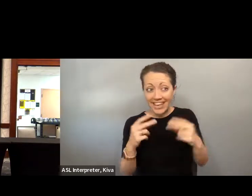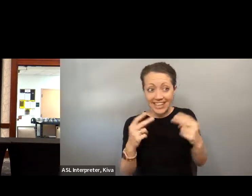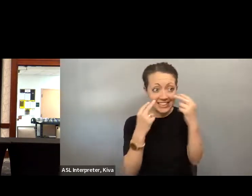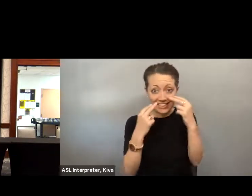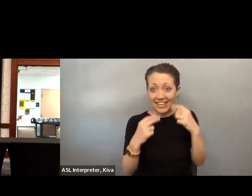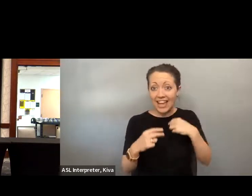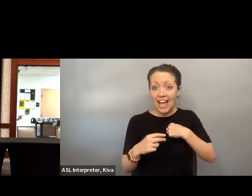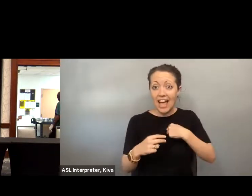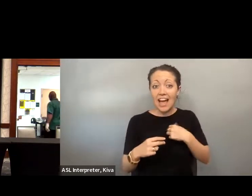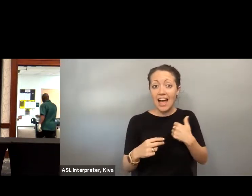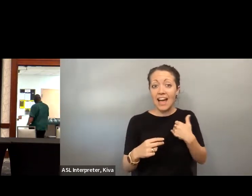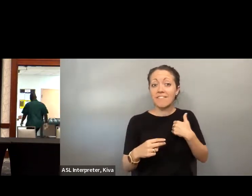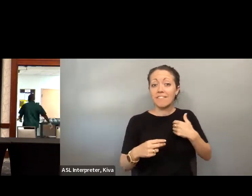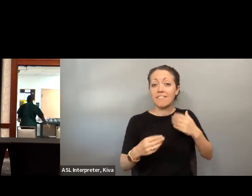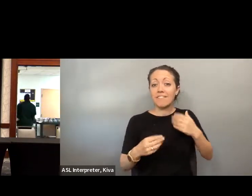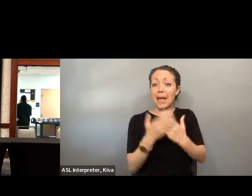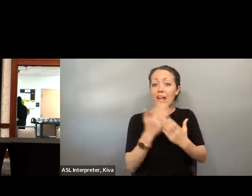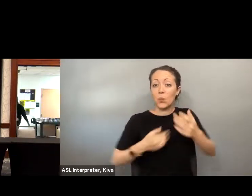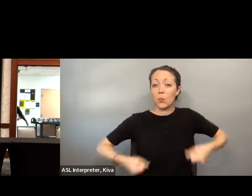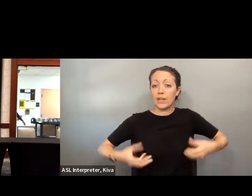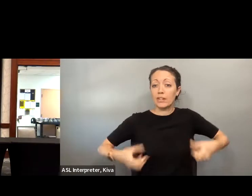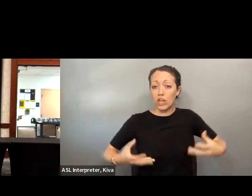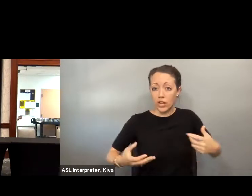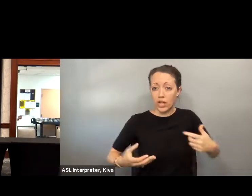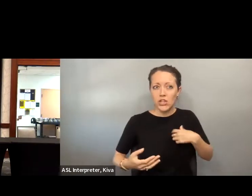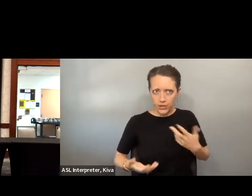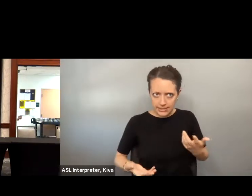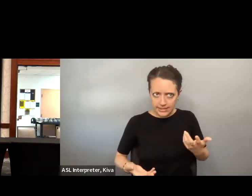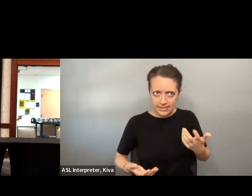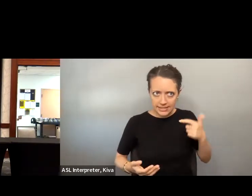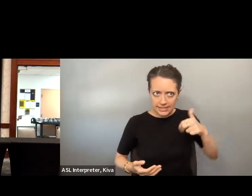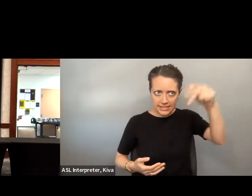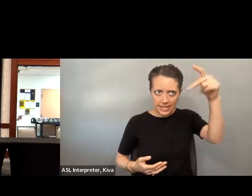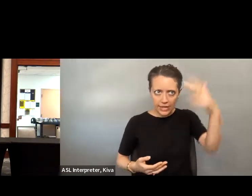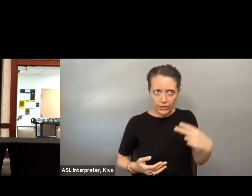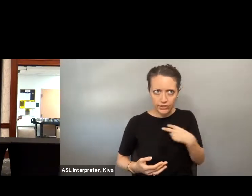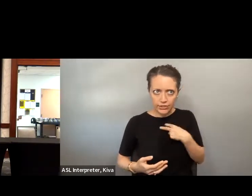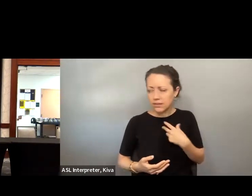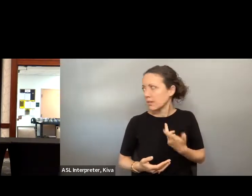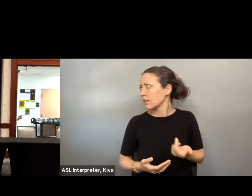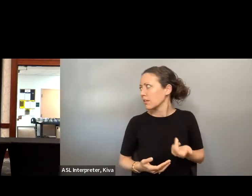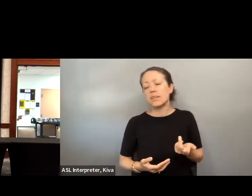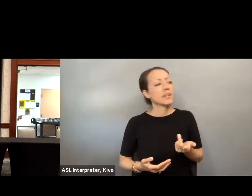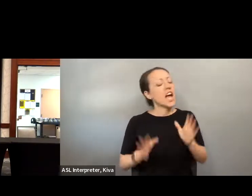At least, had been reserved for election day. Okay, Now again, I use the manual wheelchair for those of you that can't perhaps under the table. Now again, I use the manual wheelchair for those of you that can't perhaps under the table garment. So my chair